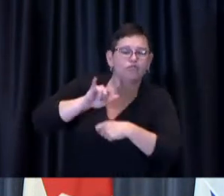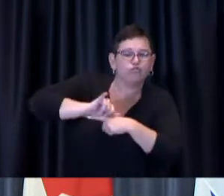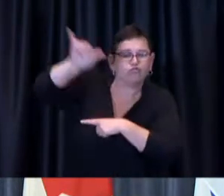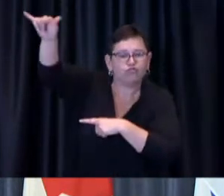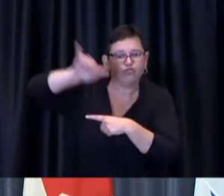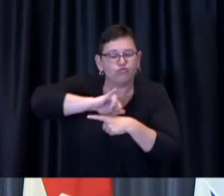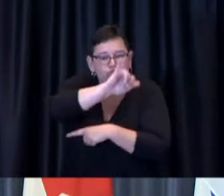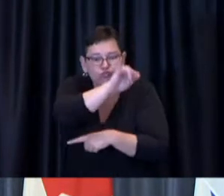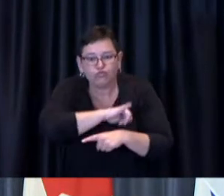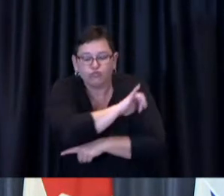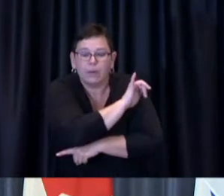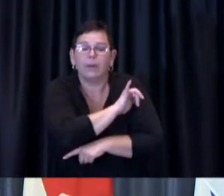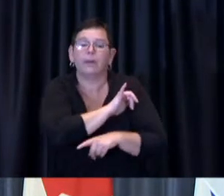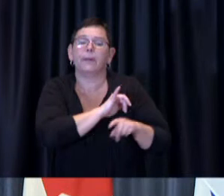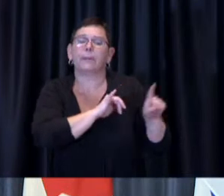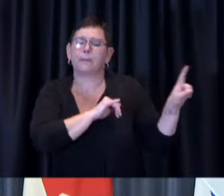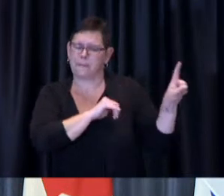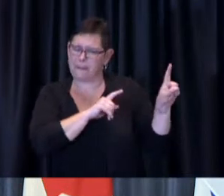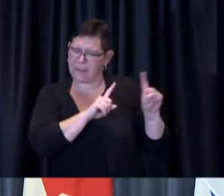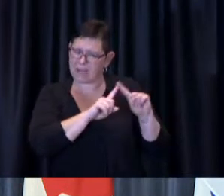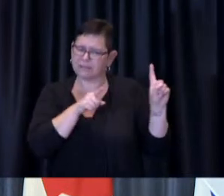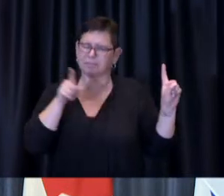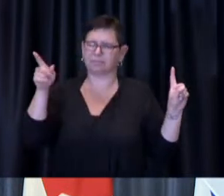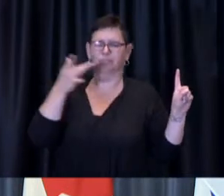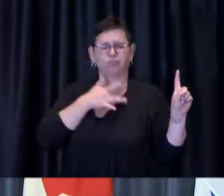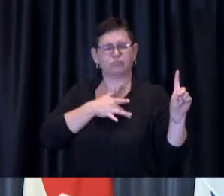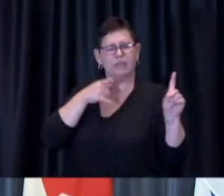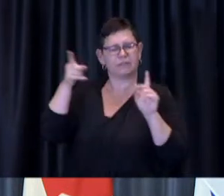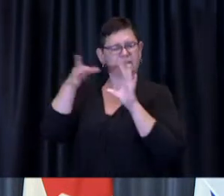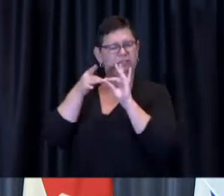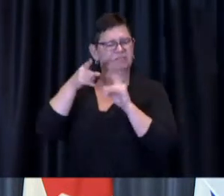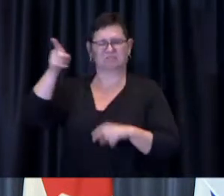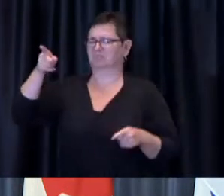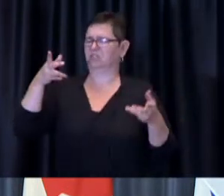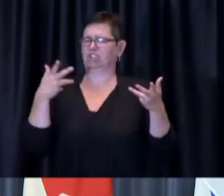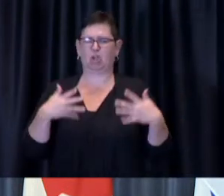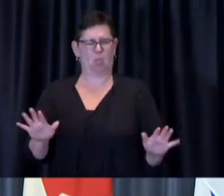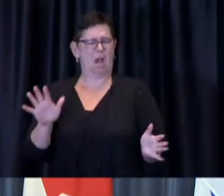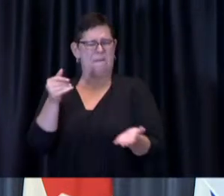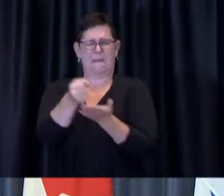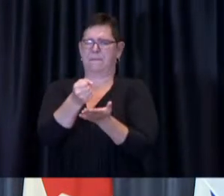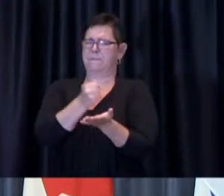provinces said they don't want to have any sort of vaccine passport I want to know Dr. de Villa what